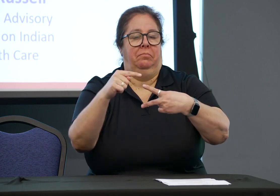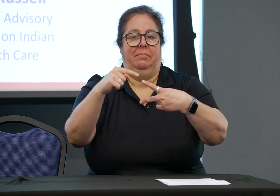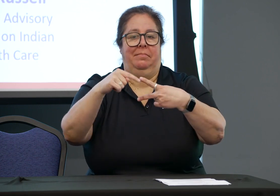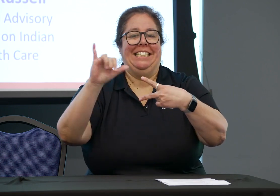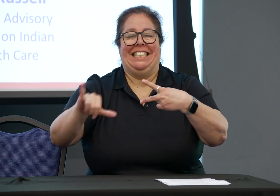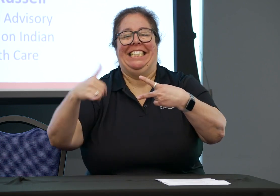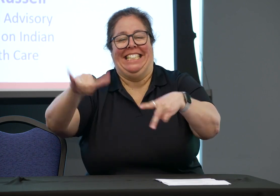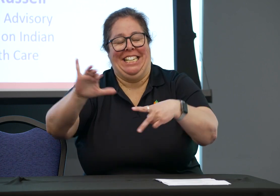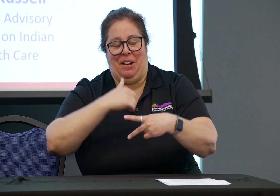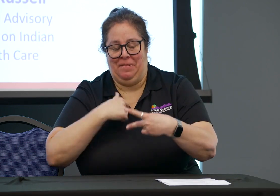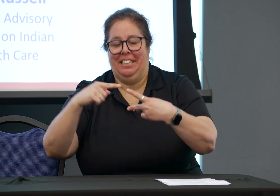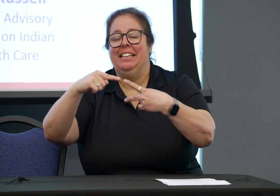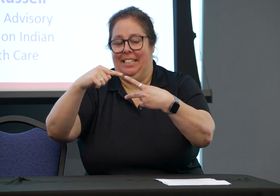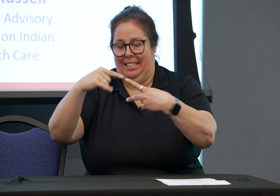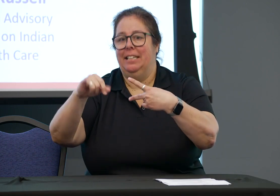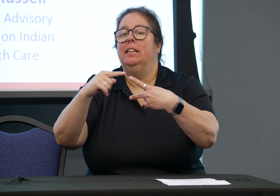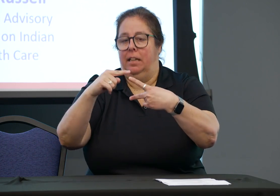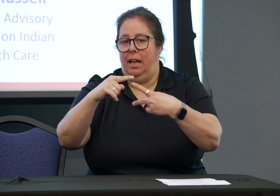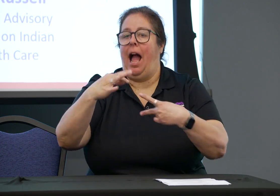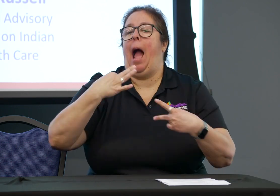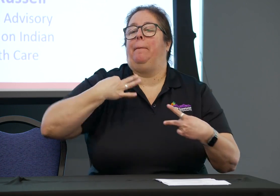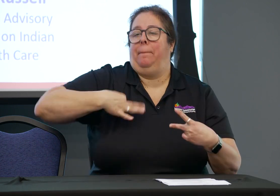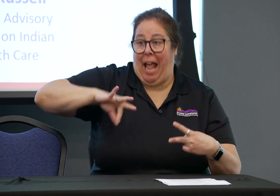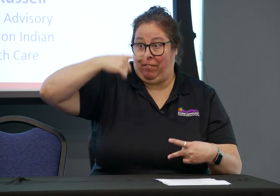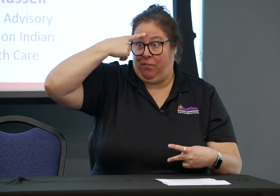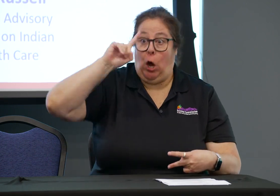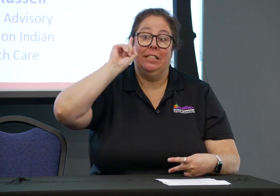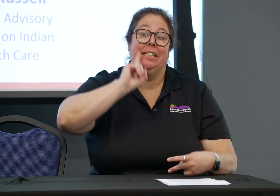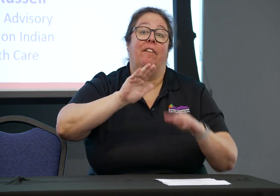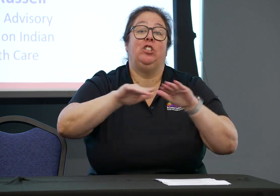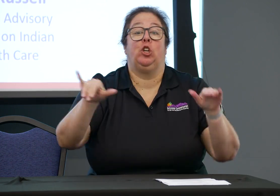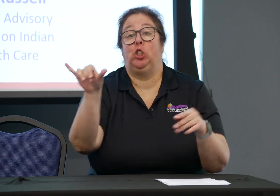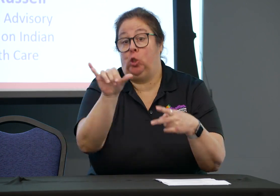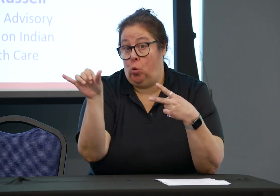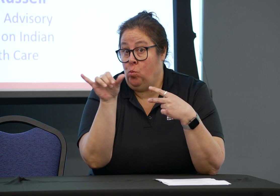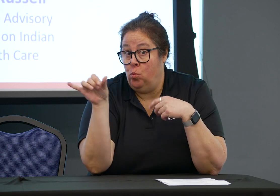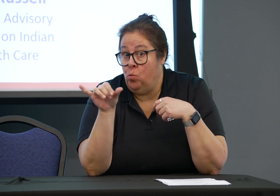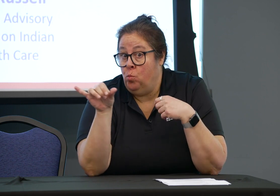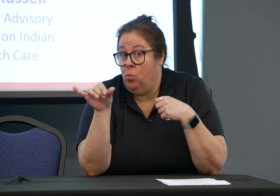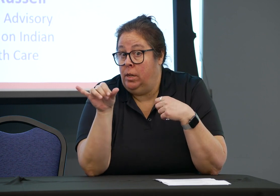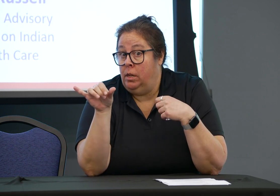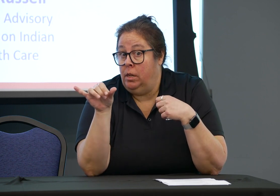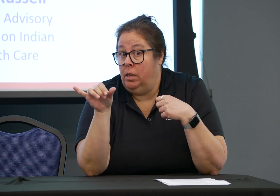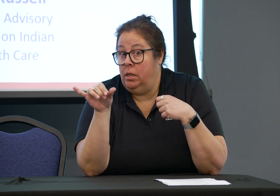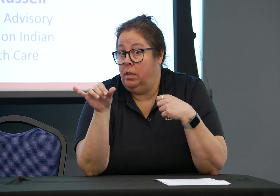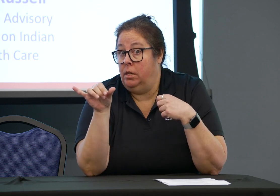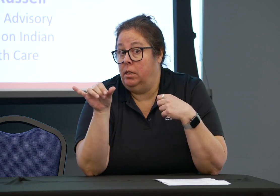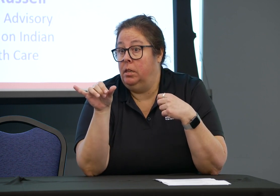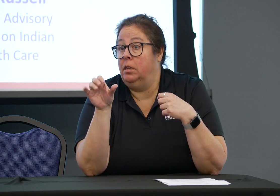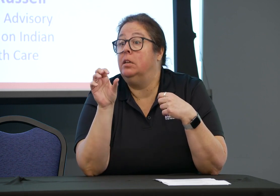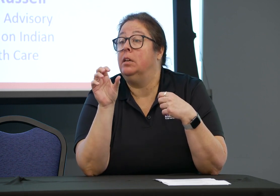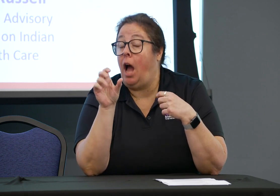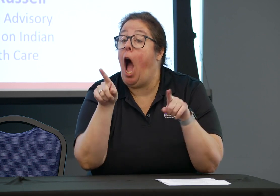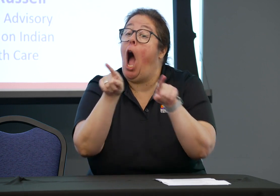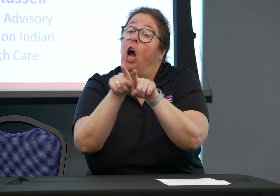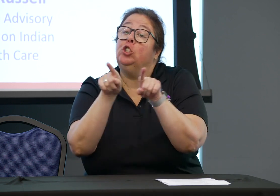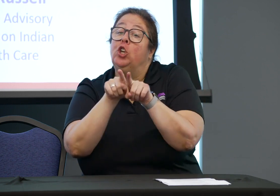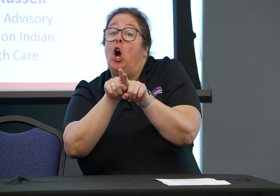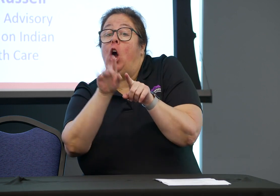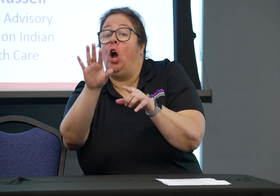Sorry, excuse me. Going back to the, the answer from the first question, A CDI, certified deaf interpreter is something that we recommend using